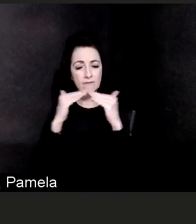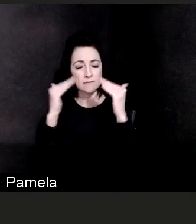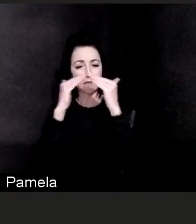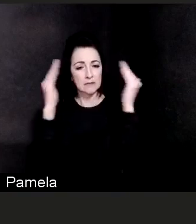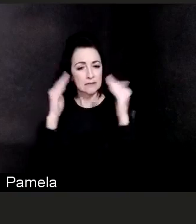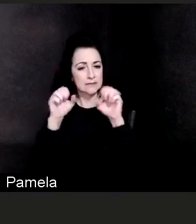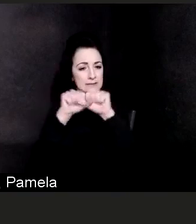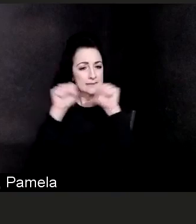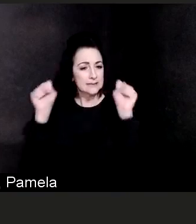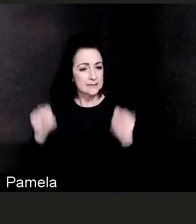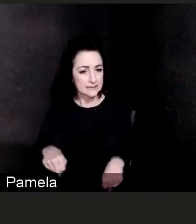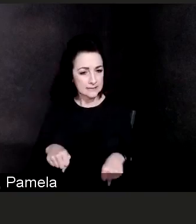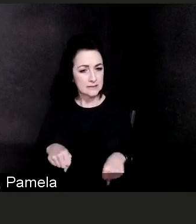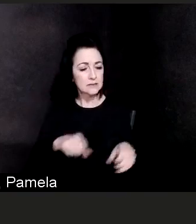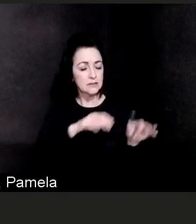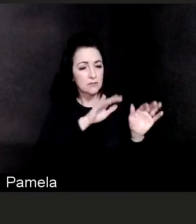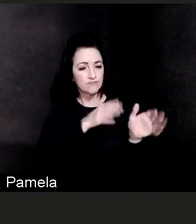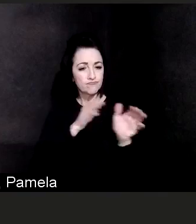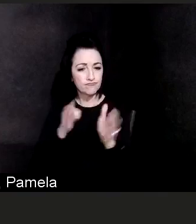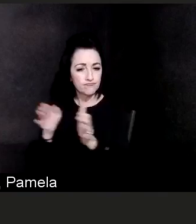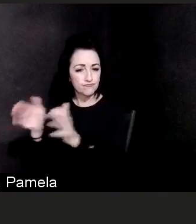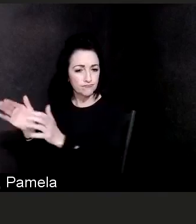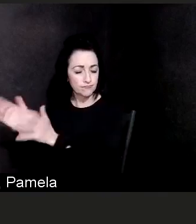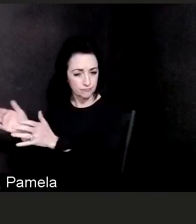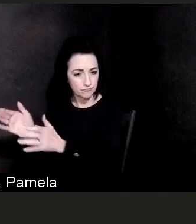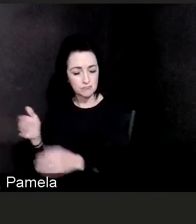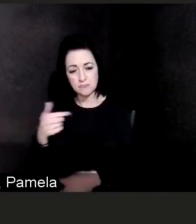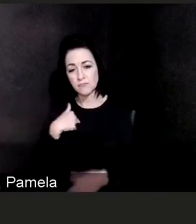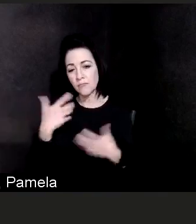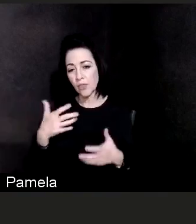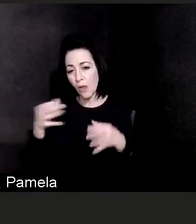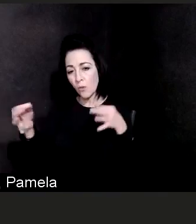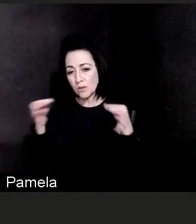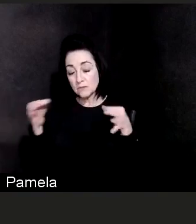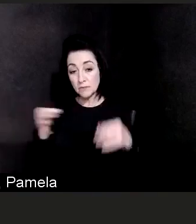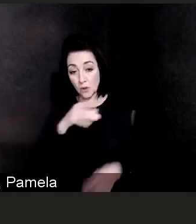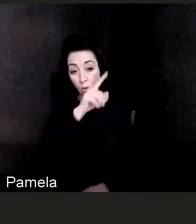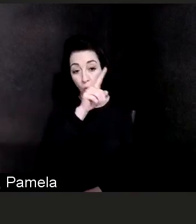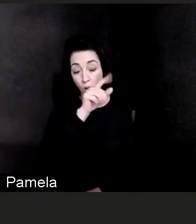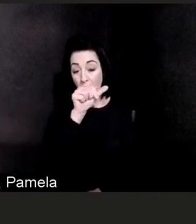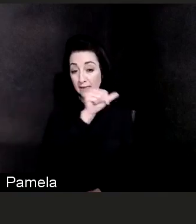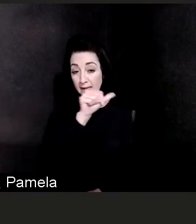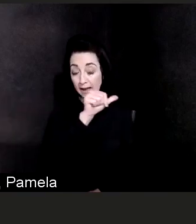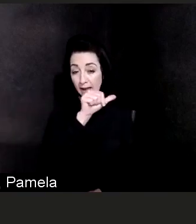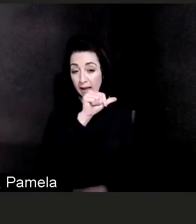what that tier looks like. So in phase 1A that includes all healthcare personnel